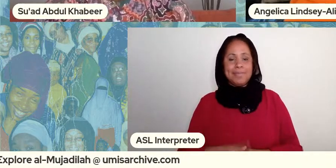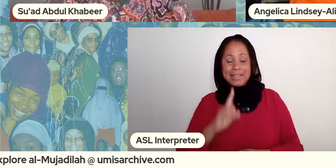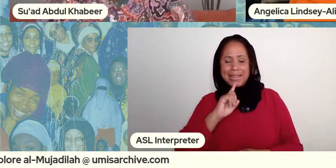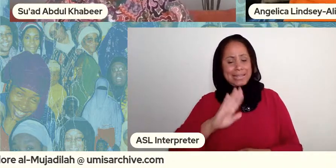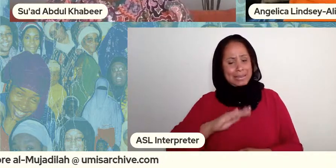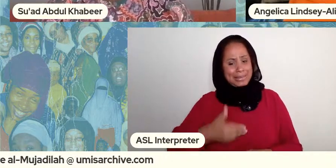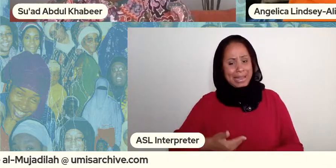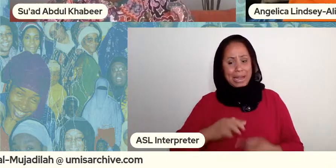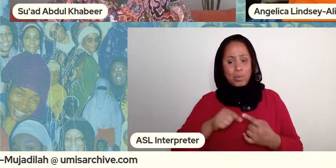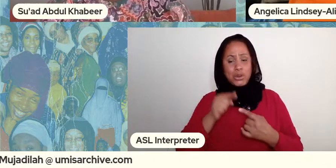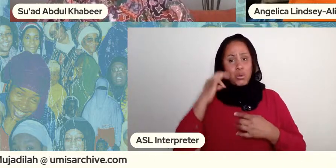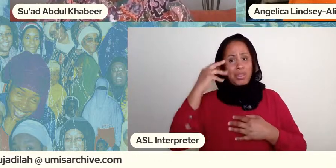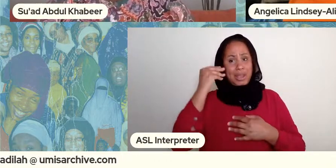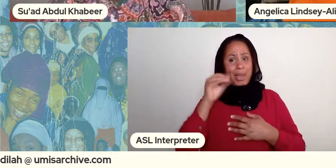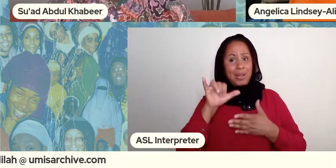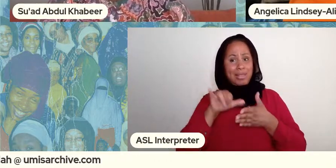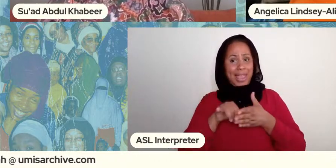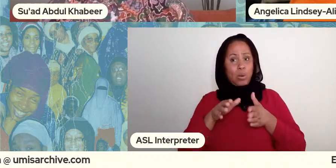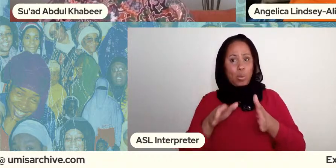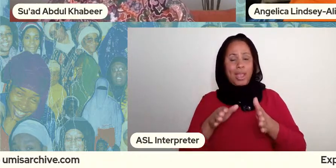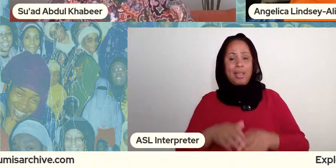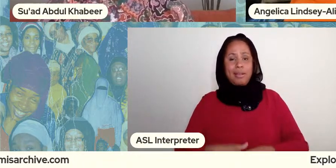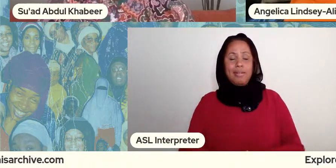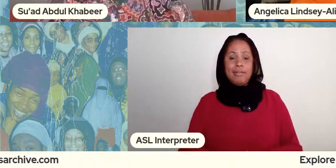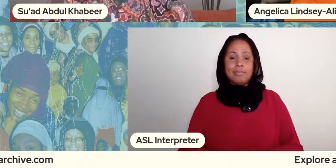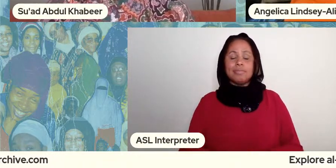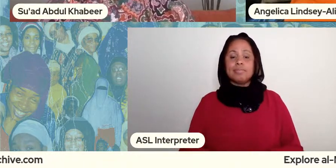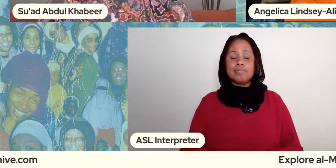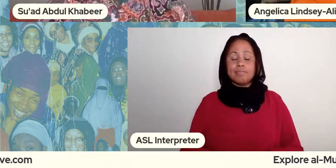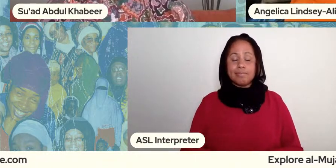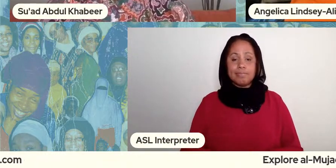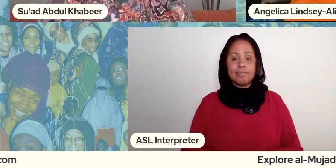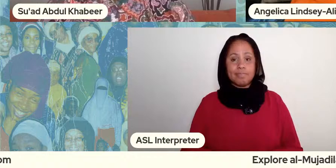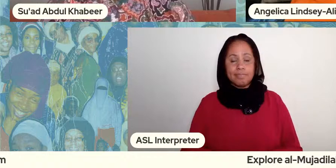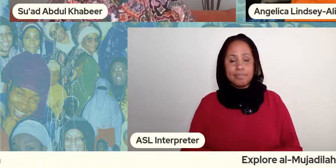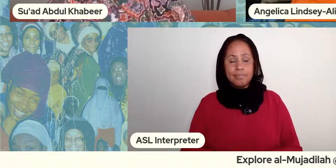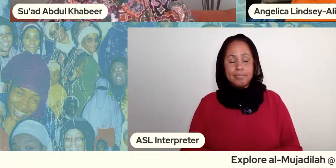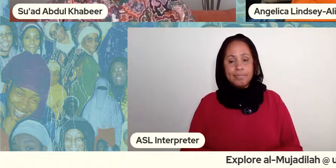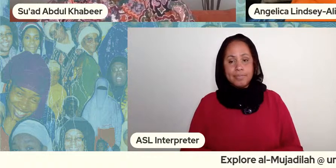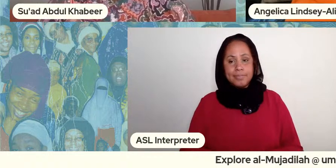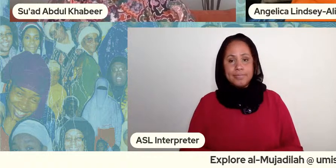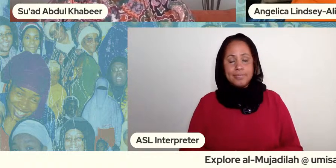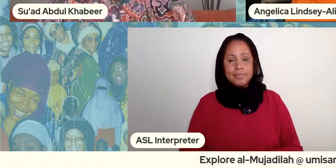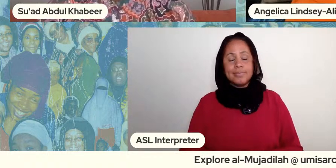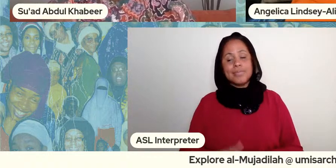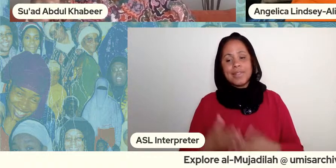yeah i think um yeah oh sorry um i want to uh thank you for sharing that and i want to get